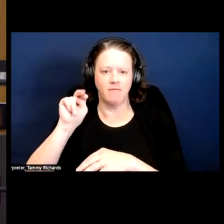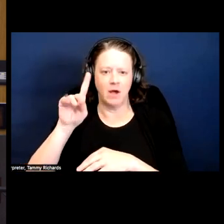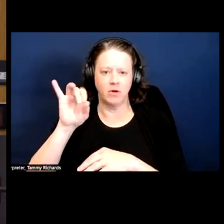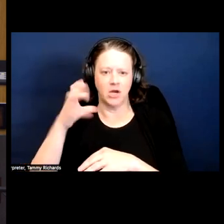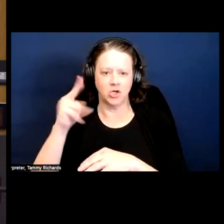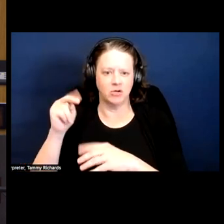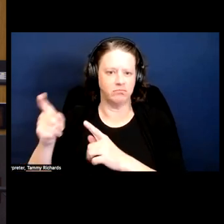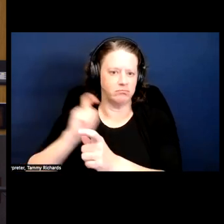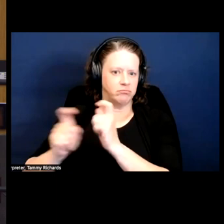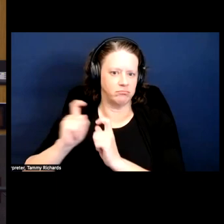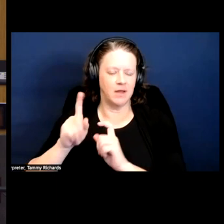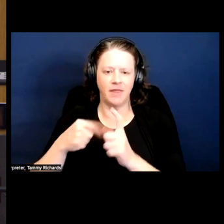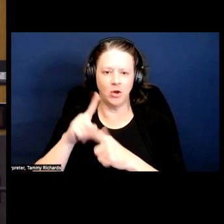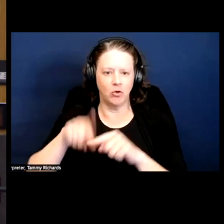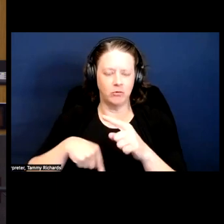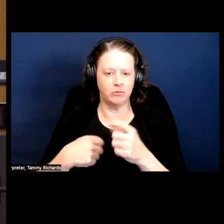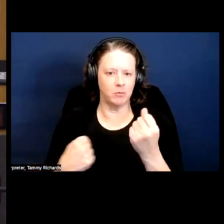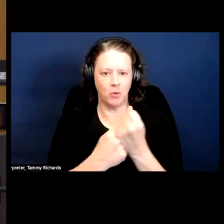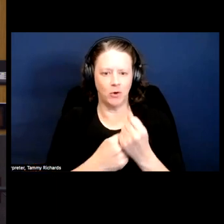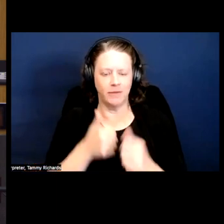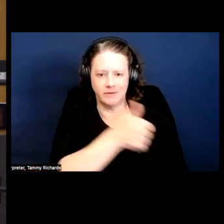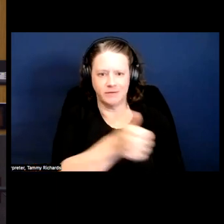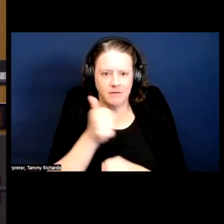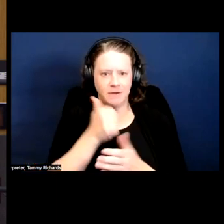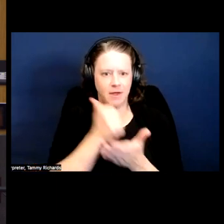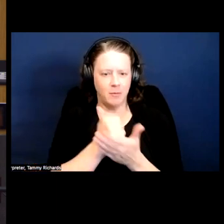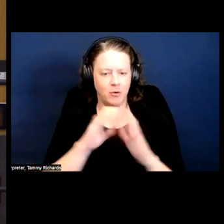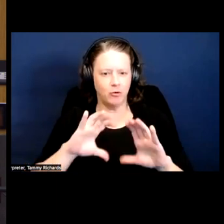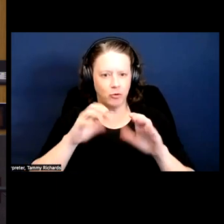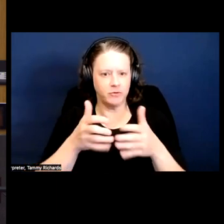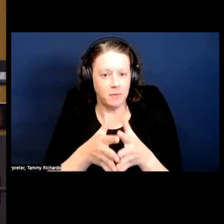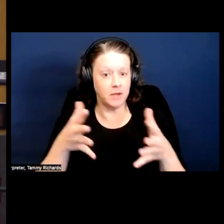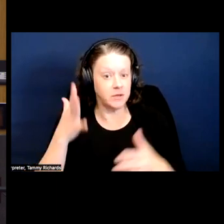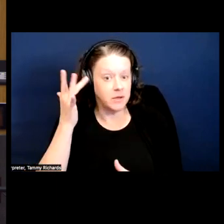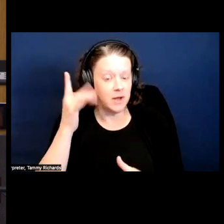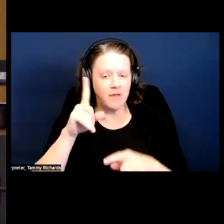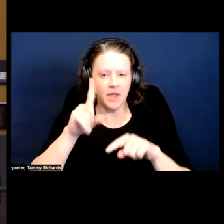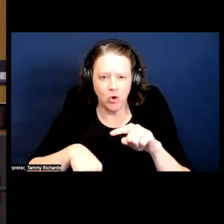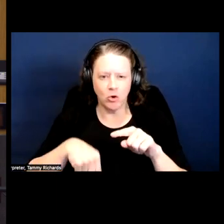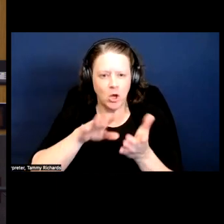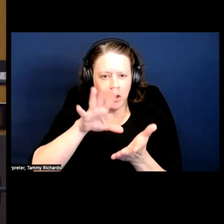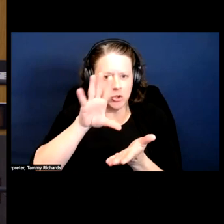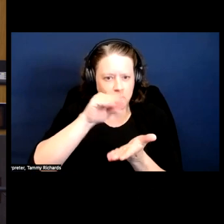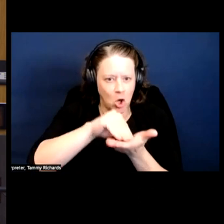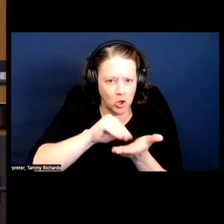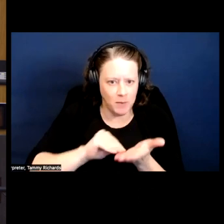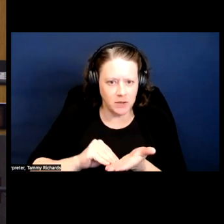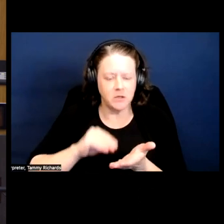support the self-help groups so much because they couldn't document the change in this, like, calculable way, right.